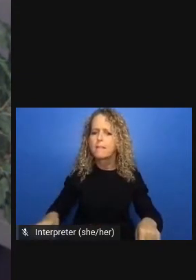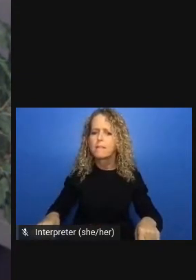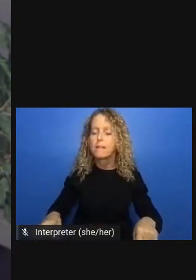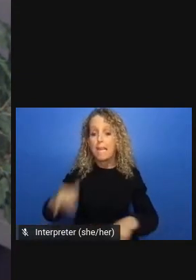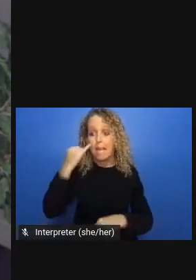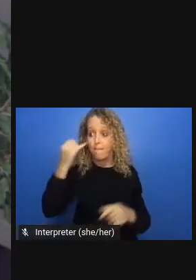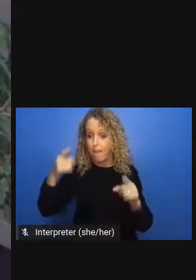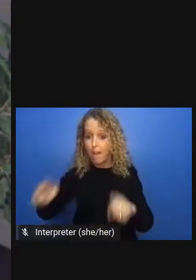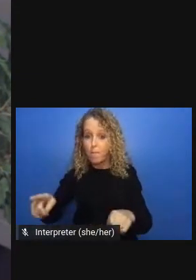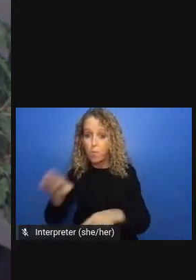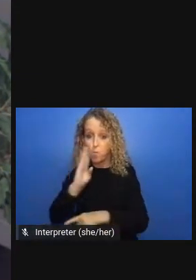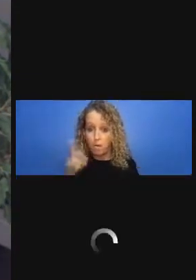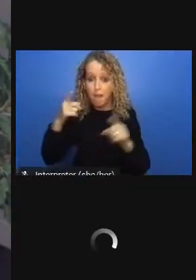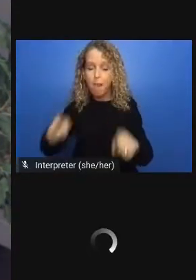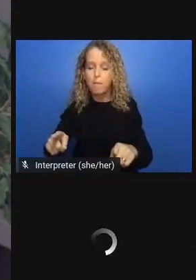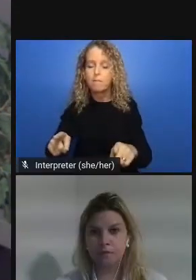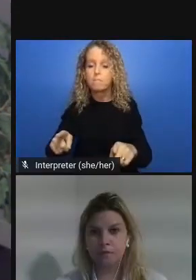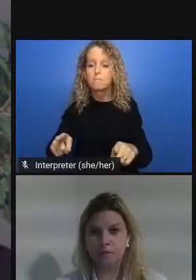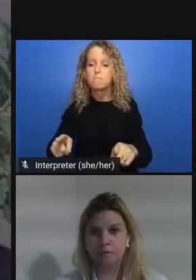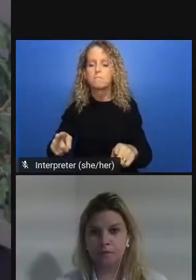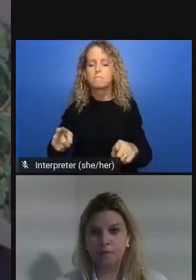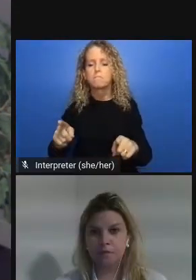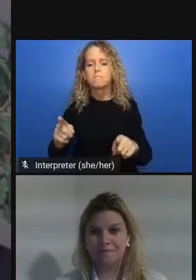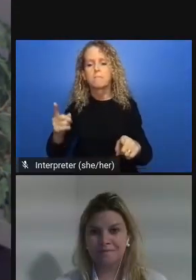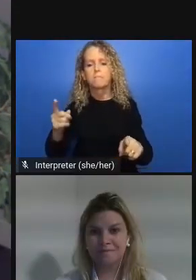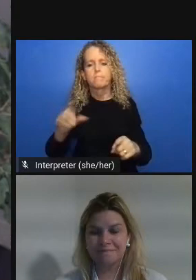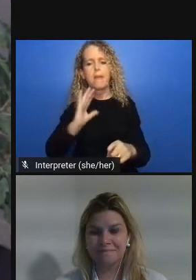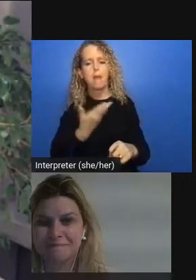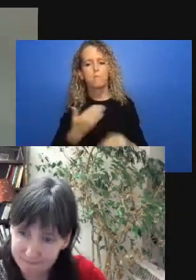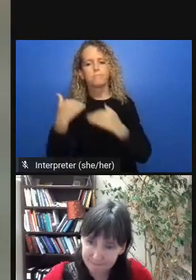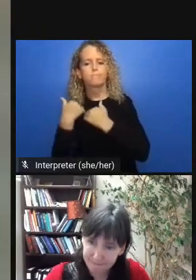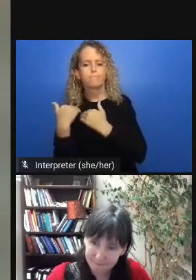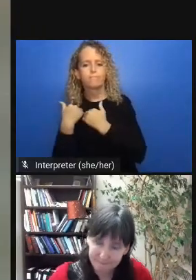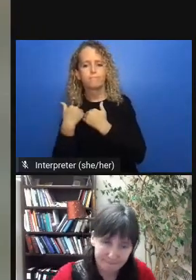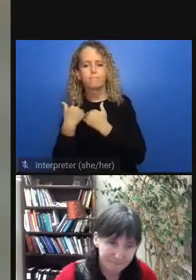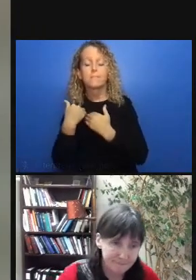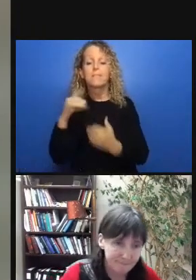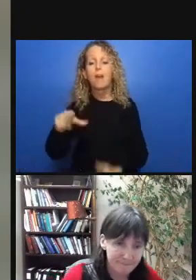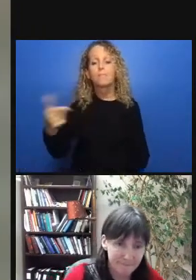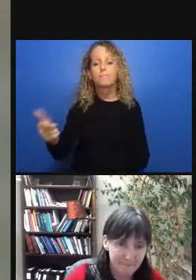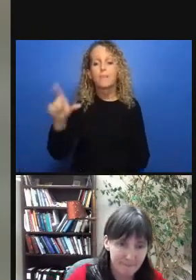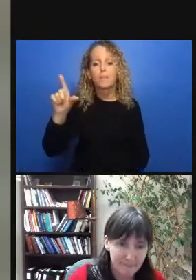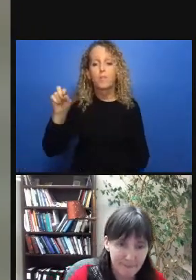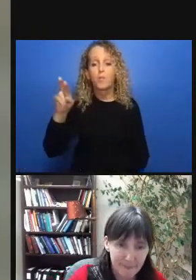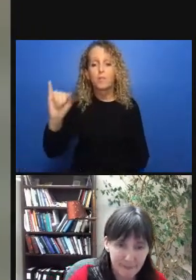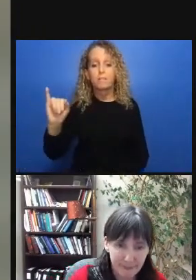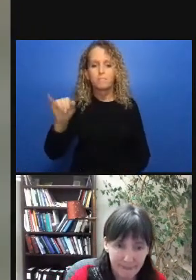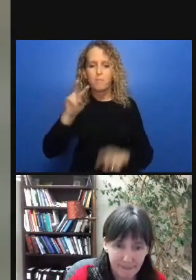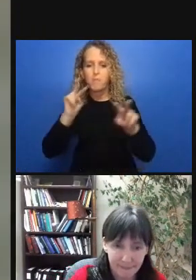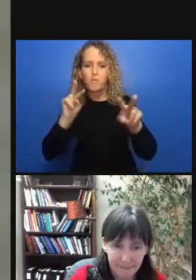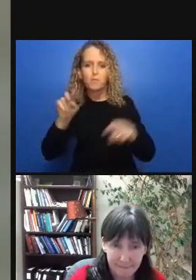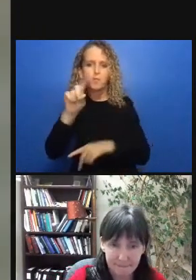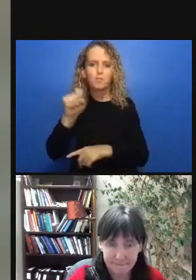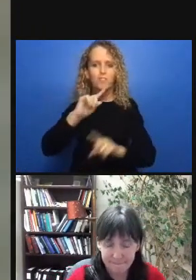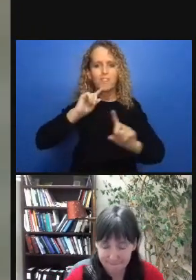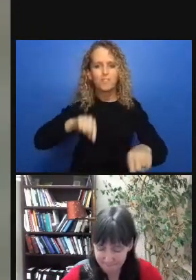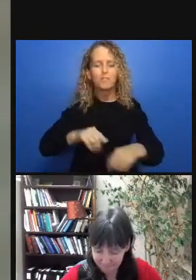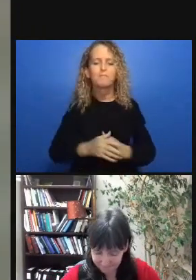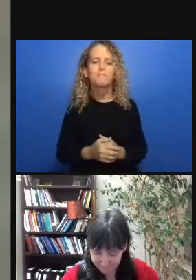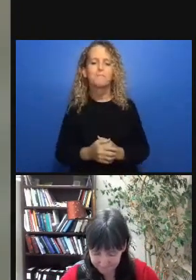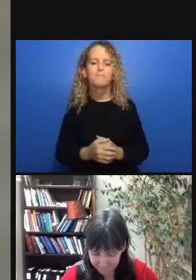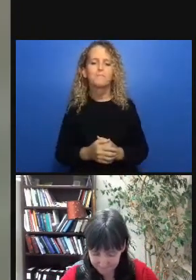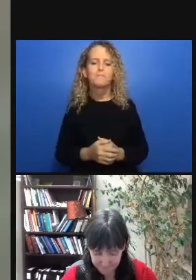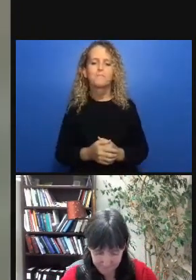universal home care dental eyes furthermore in the context of an infectious disease pandemic